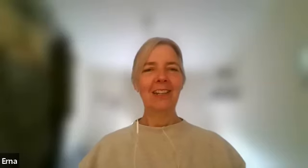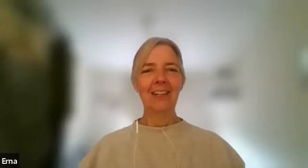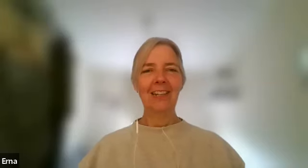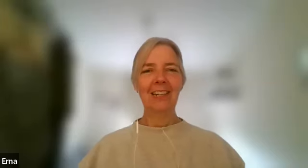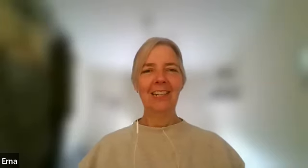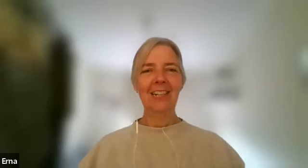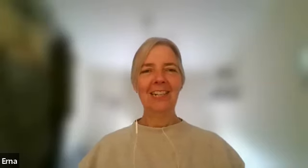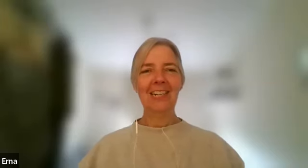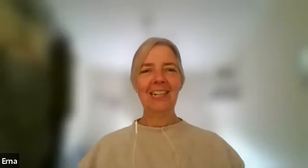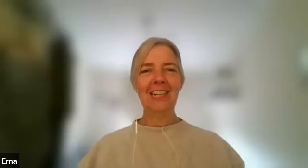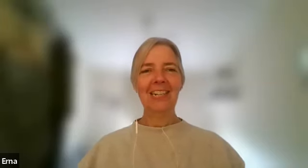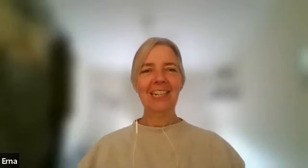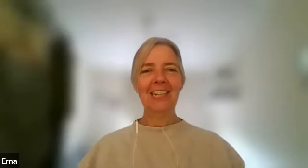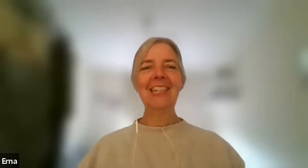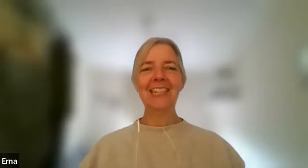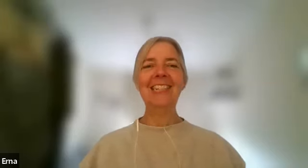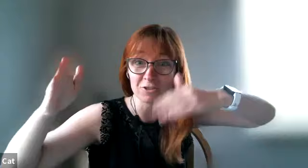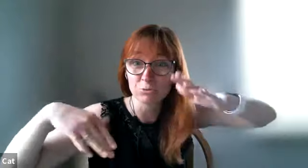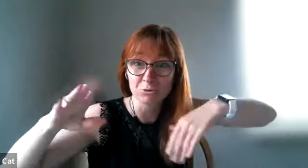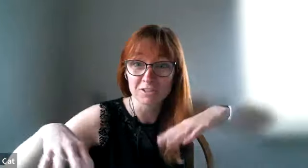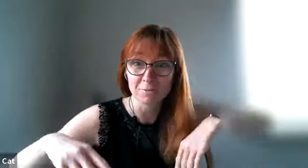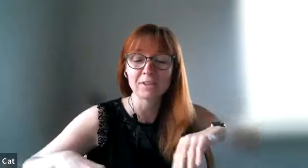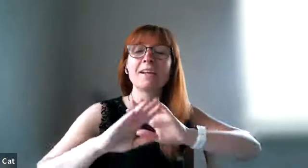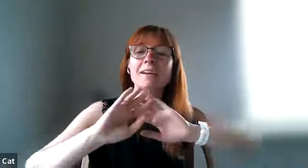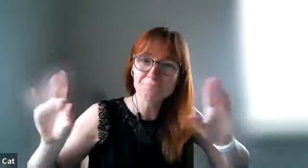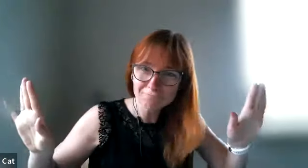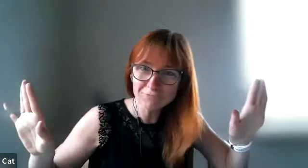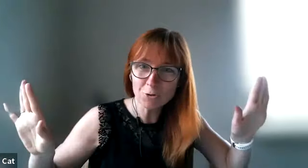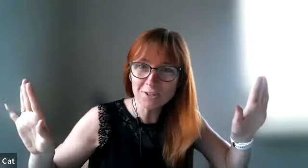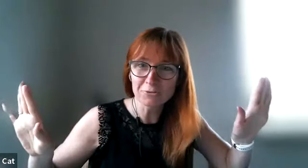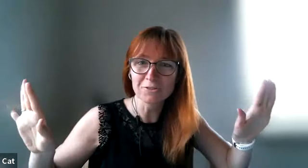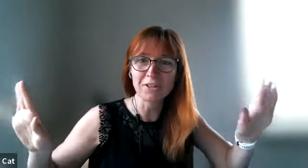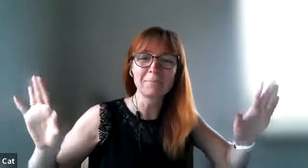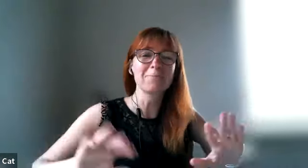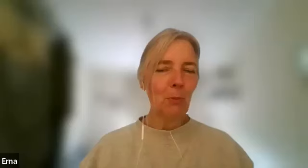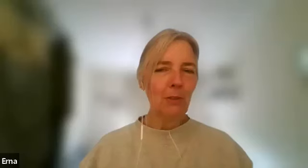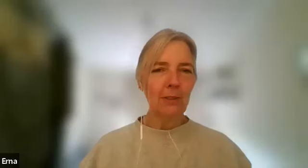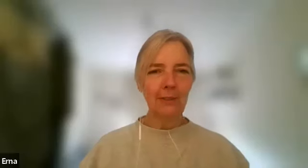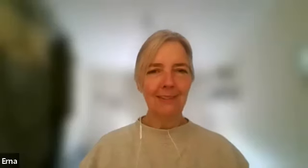then it goes and does it again because then it has to process something yeah it has to warp the water